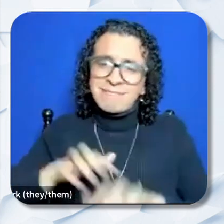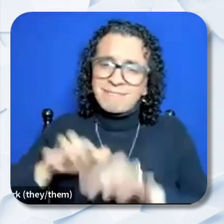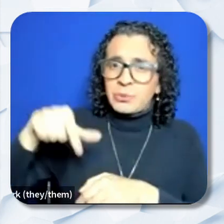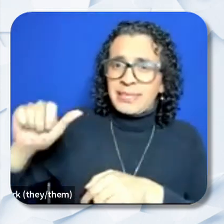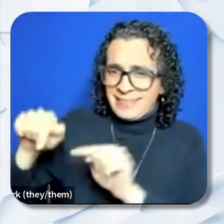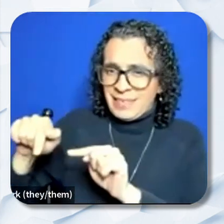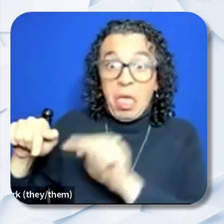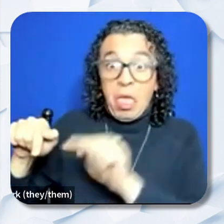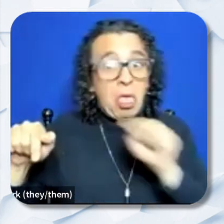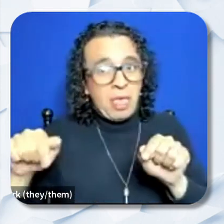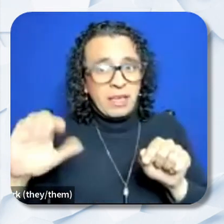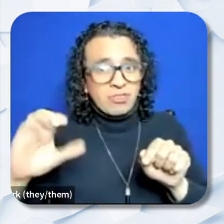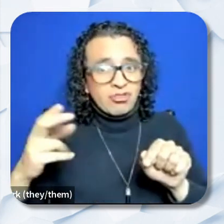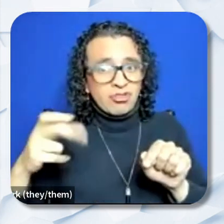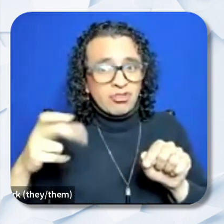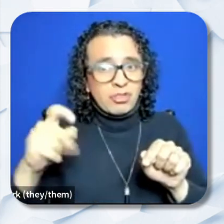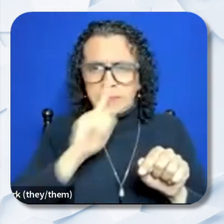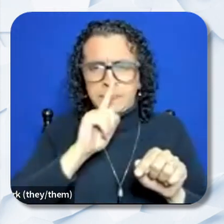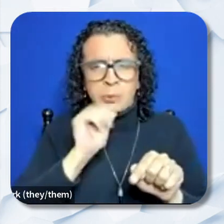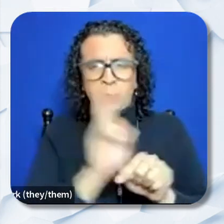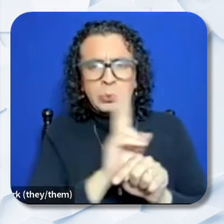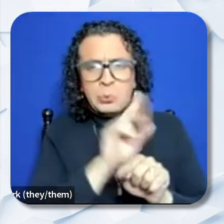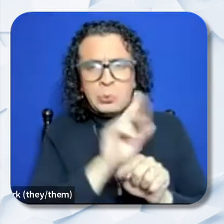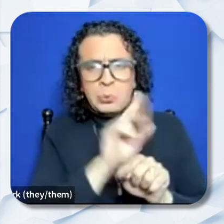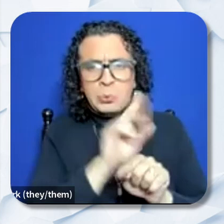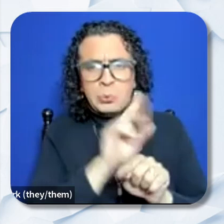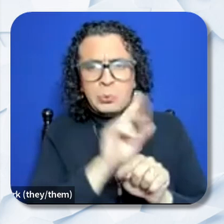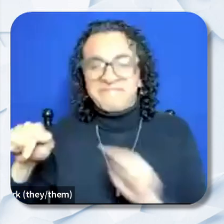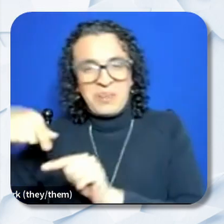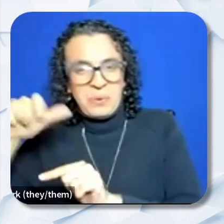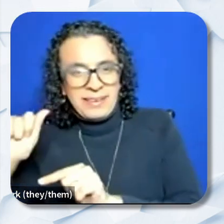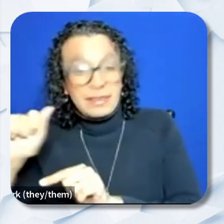We're going to go ahead and answer some questions and answers that we have received through email.